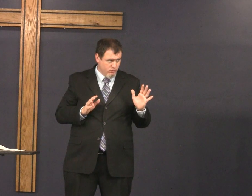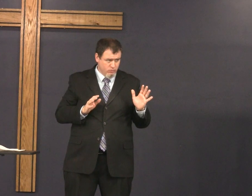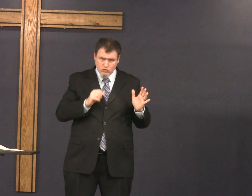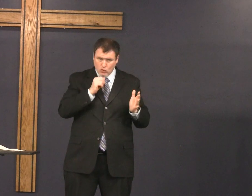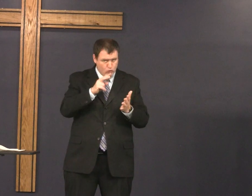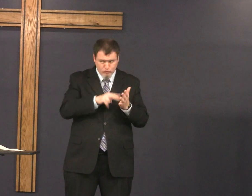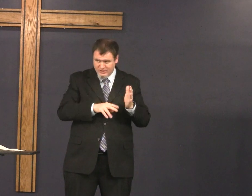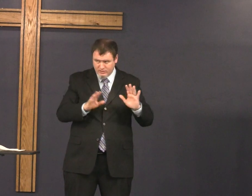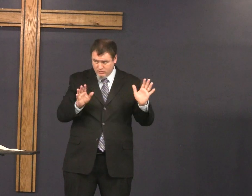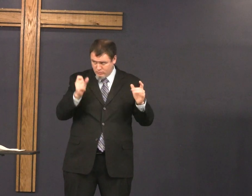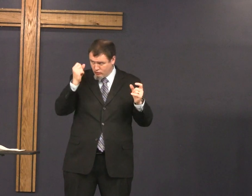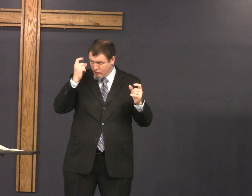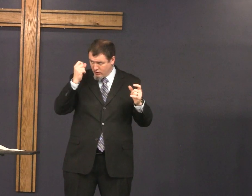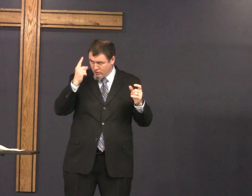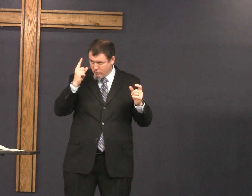don't read it yet